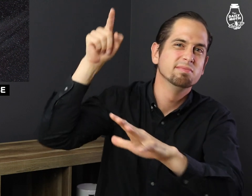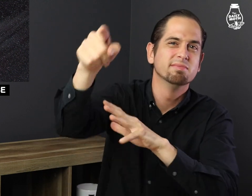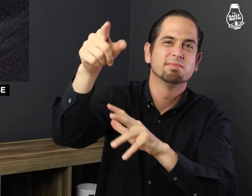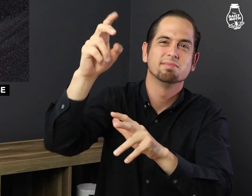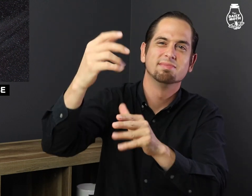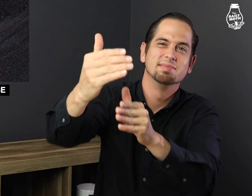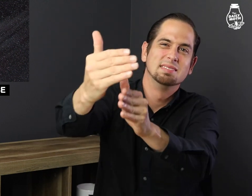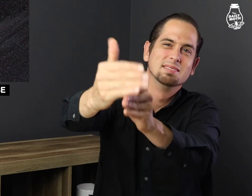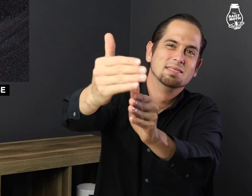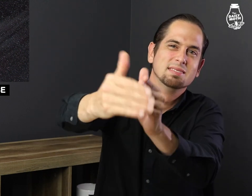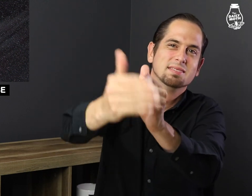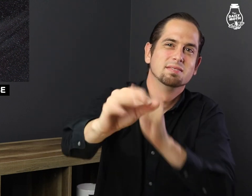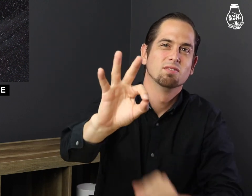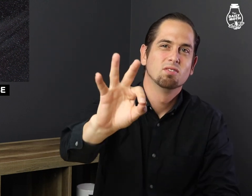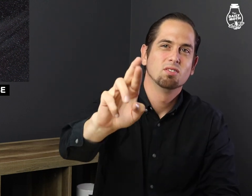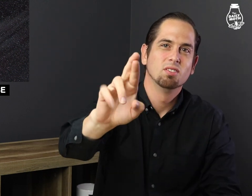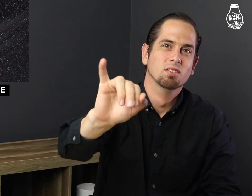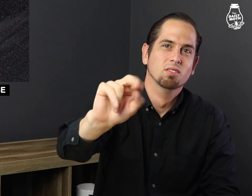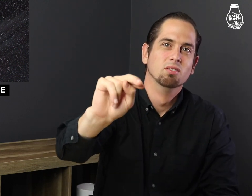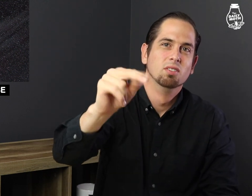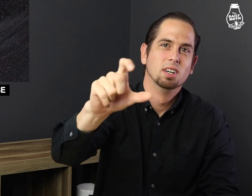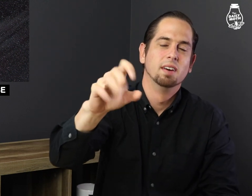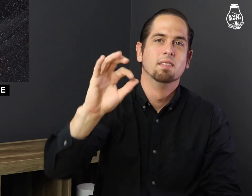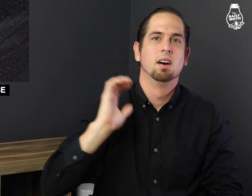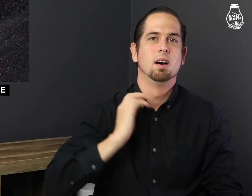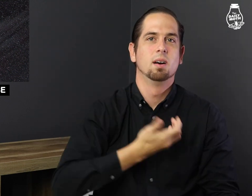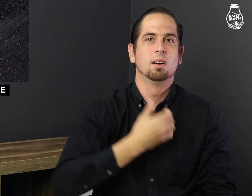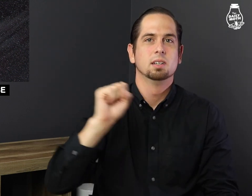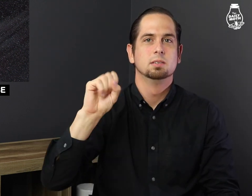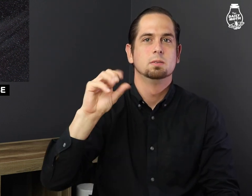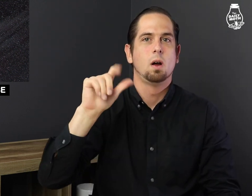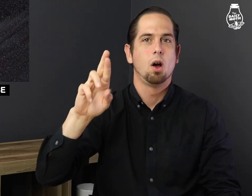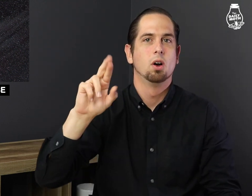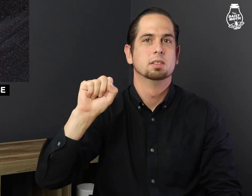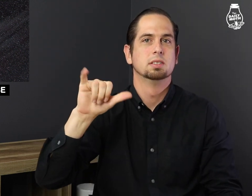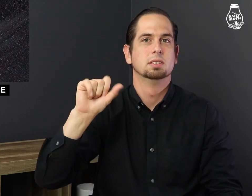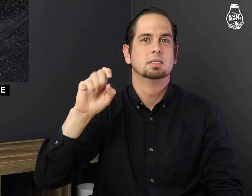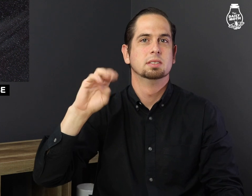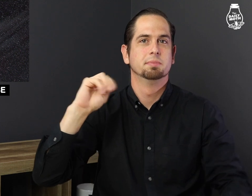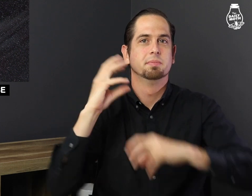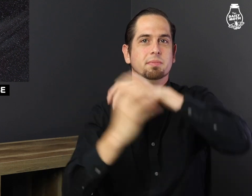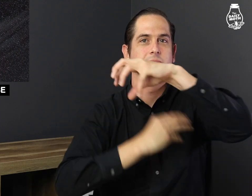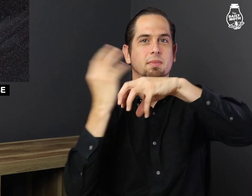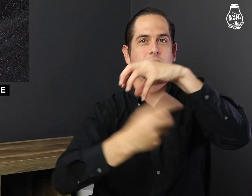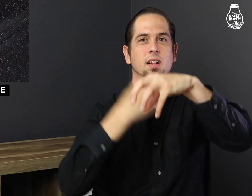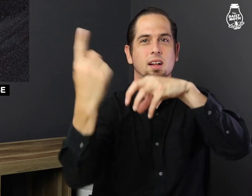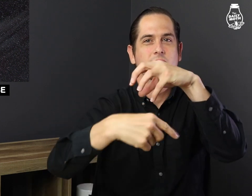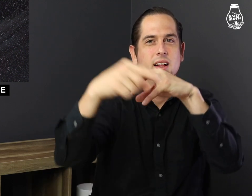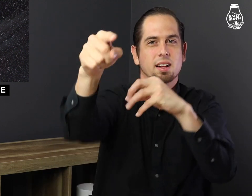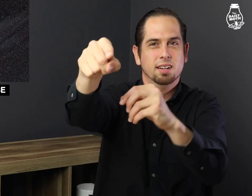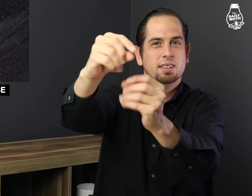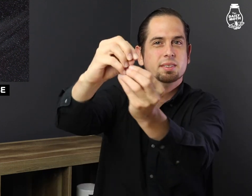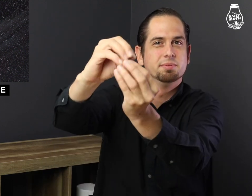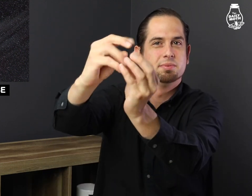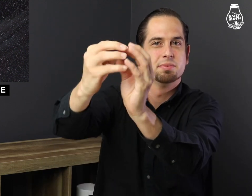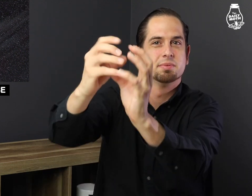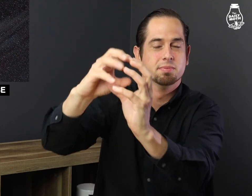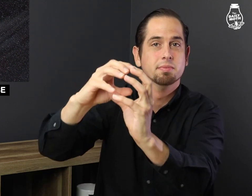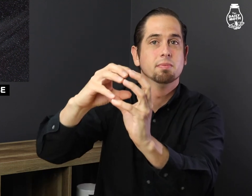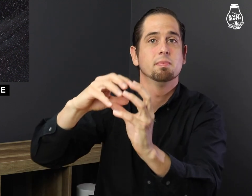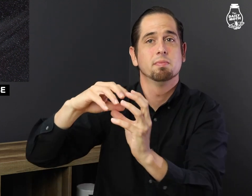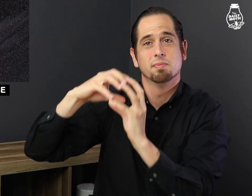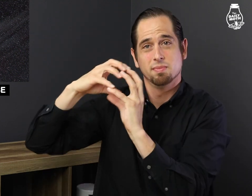the fringes of our solar system.